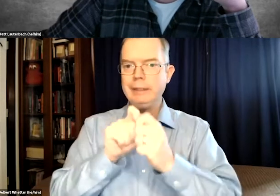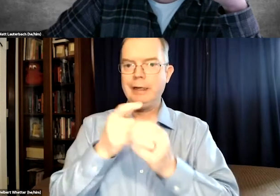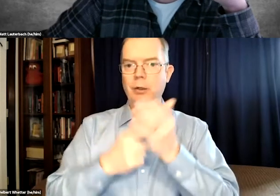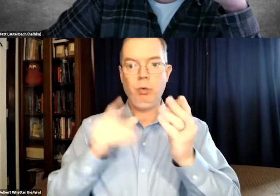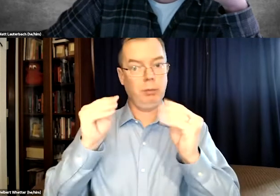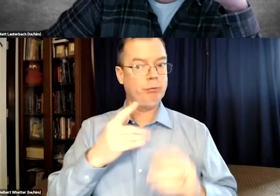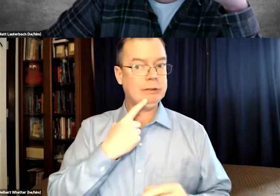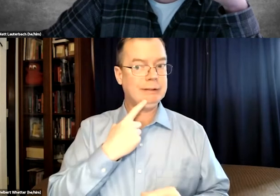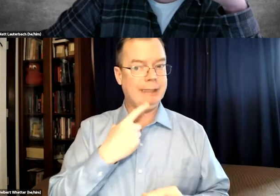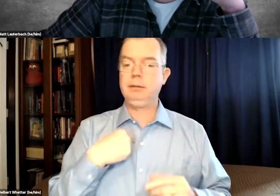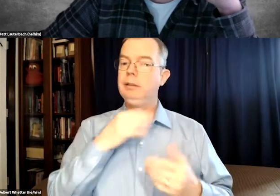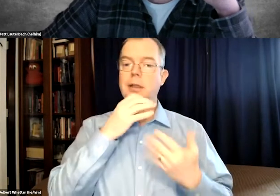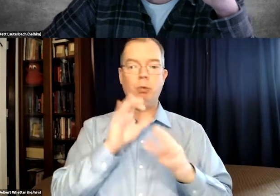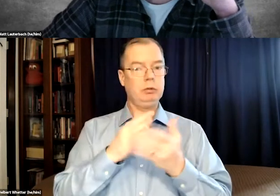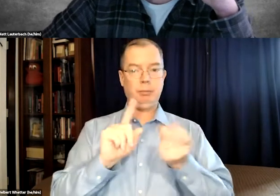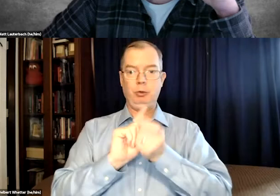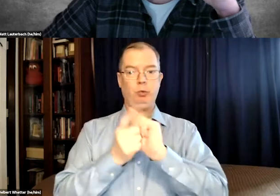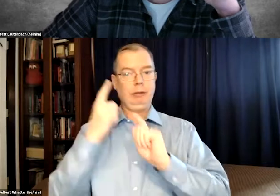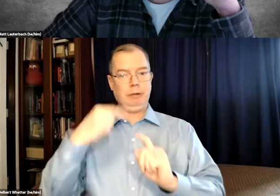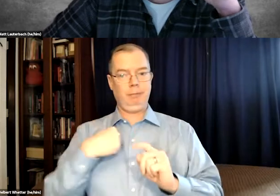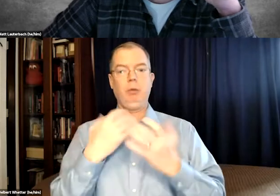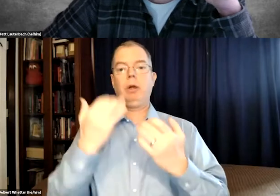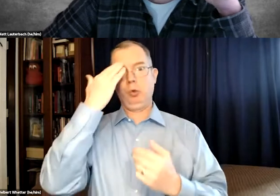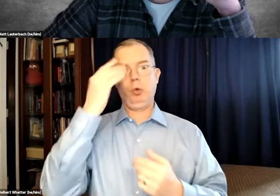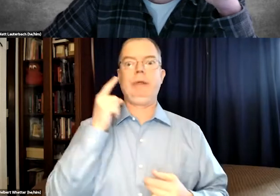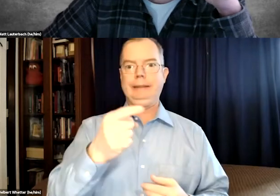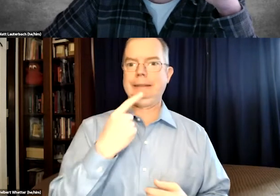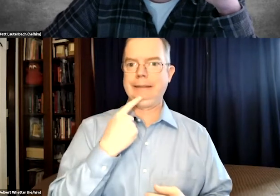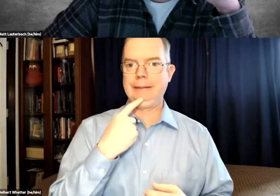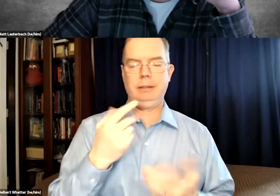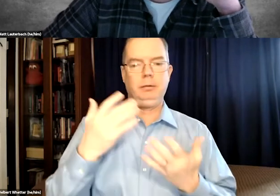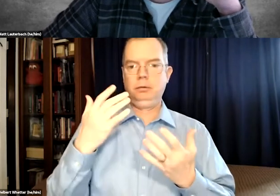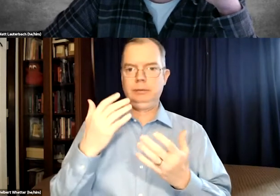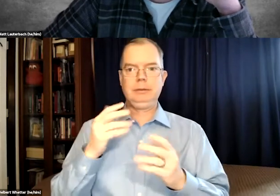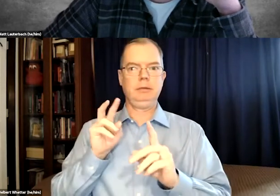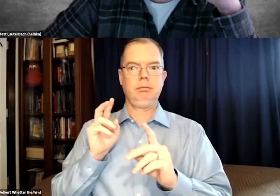because I wanted to know exactly what the professor was saying. I didn't want someone to translate it for me.